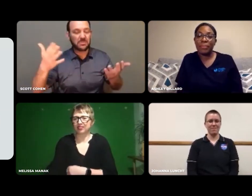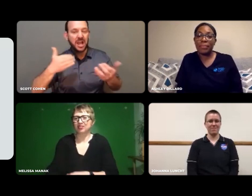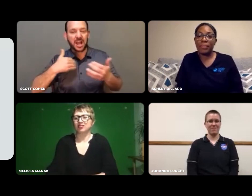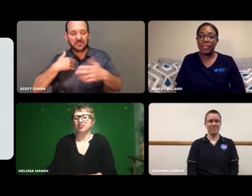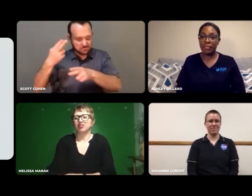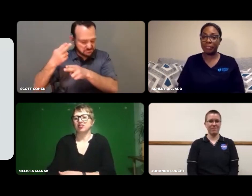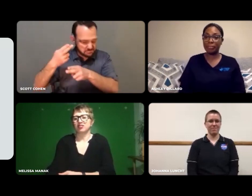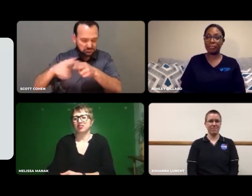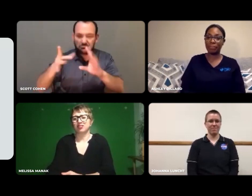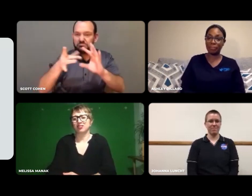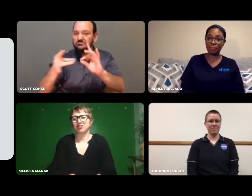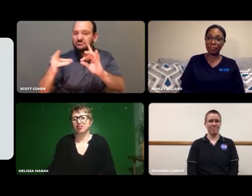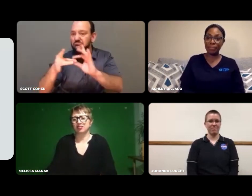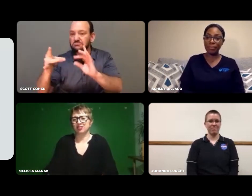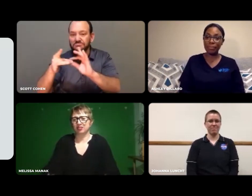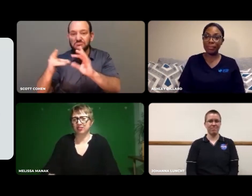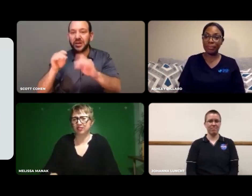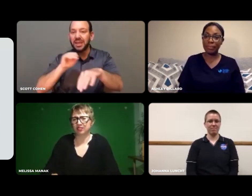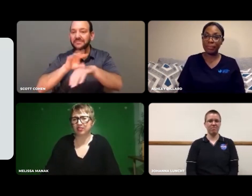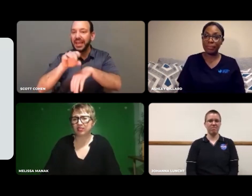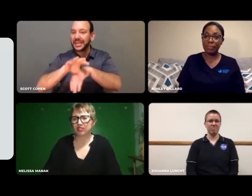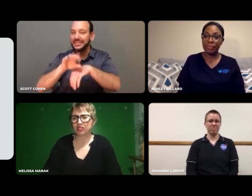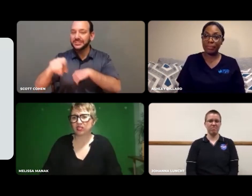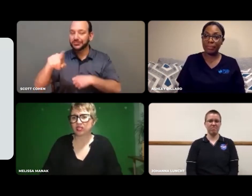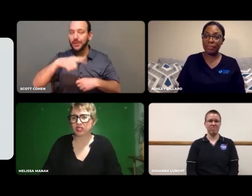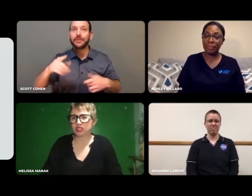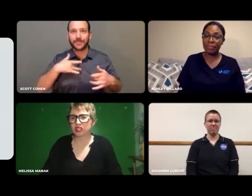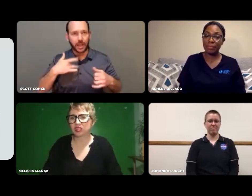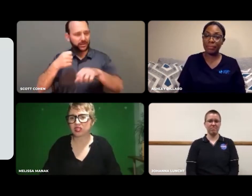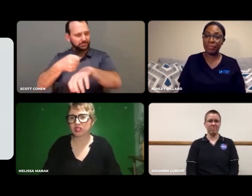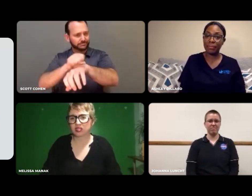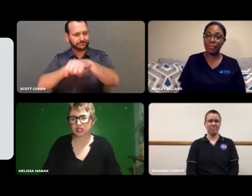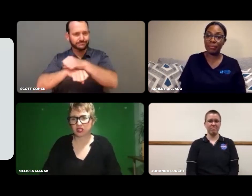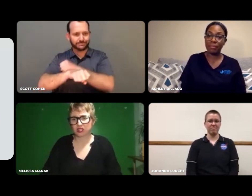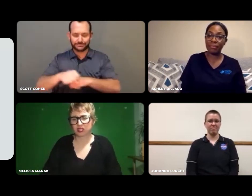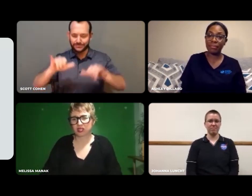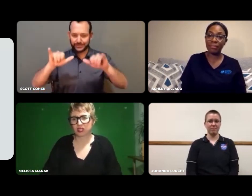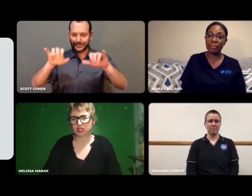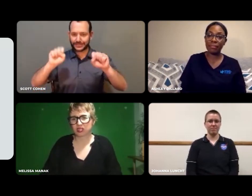Now, just give me a couple blurbs of the type of advice you'd give.